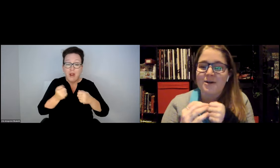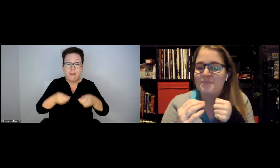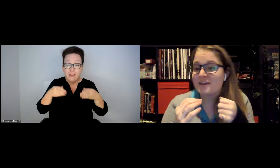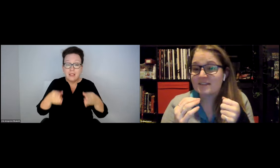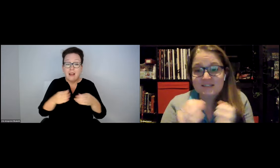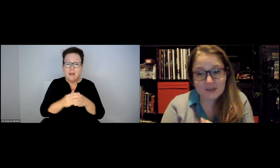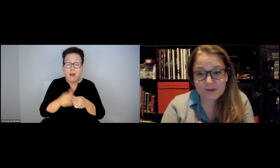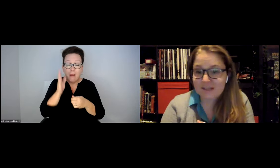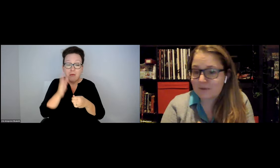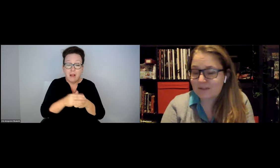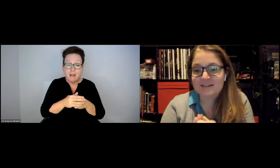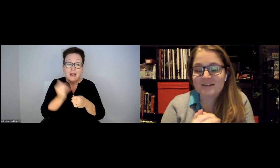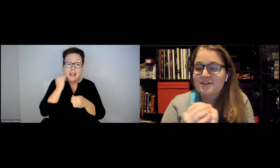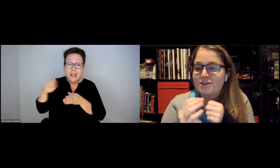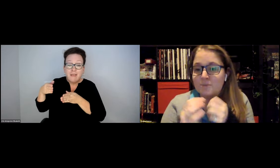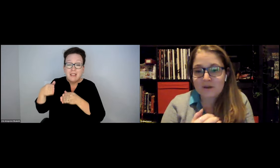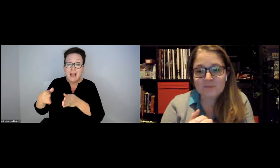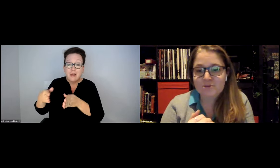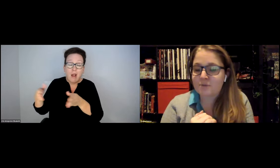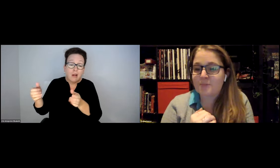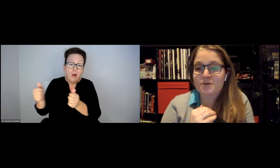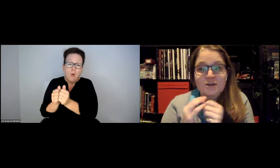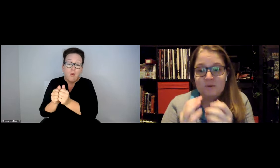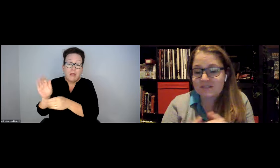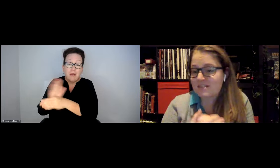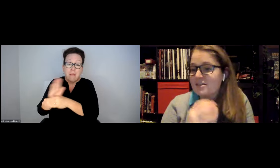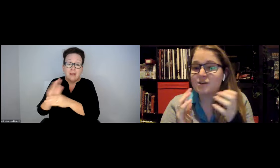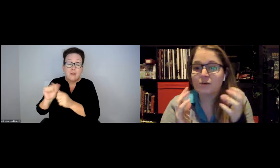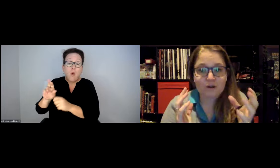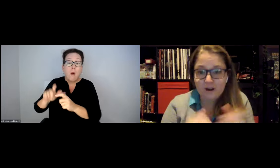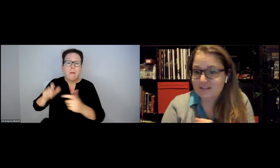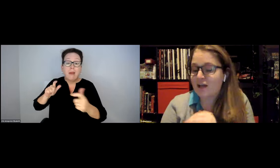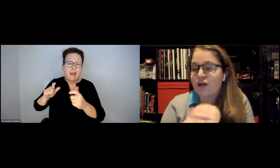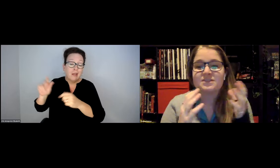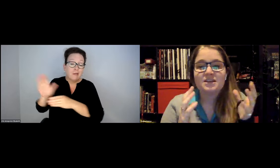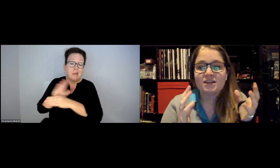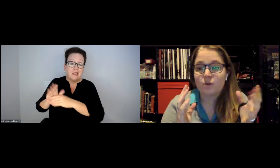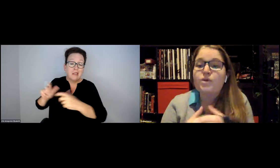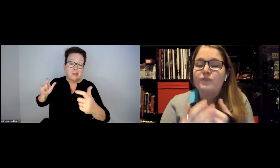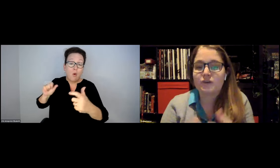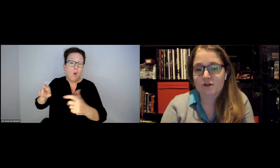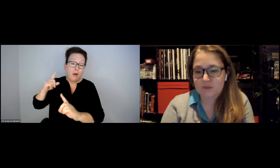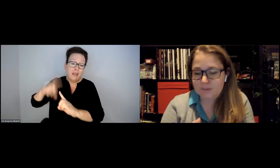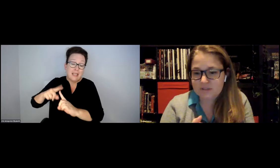DEPARTMENT WILL WRITE A TICKET AGAINST THE PUBLIC WORKS IF THEY DON'T SHOVEL THE WALK -- A